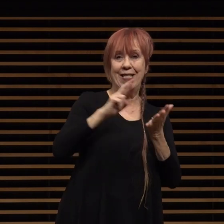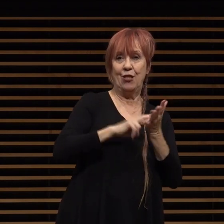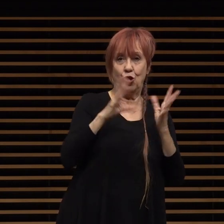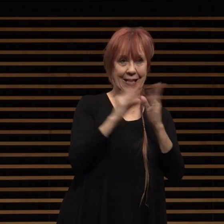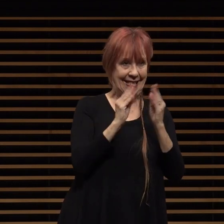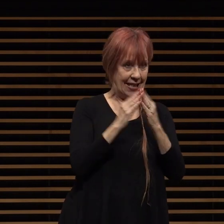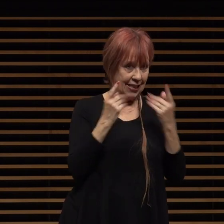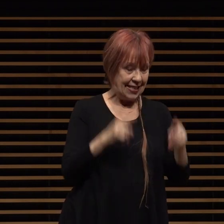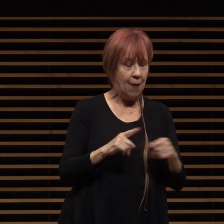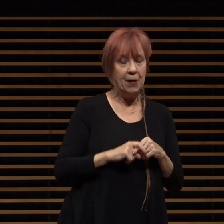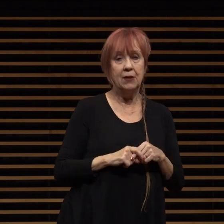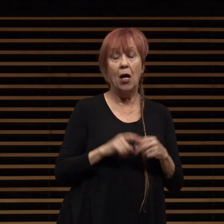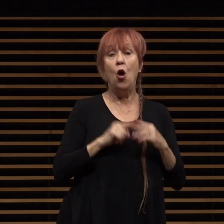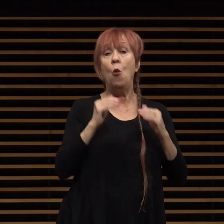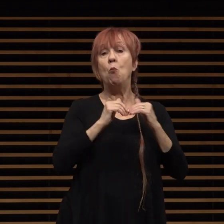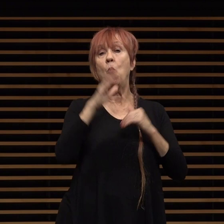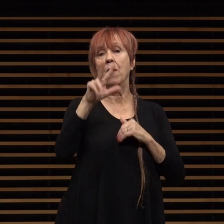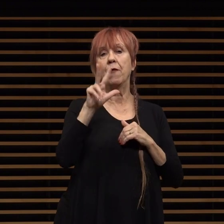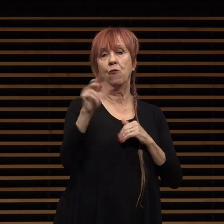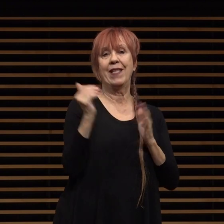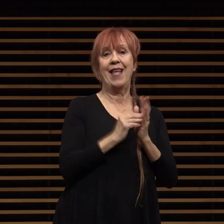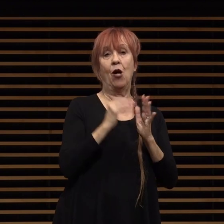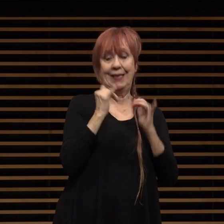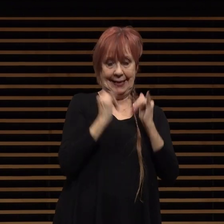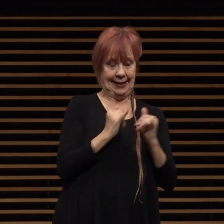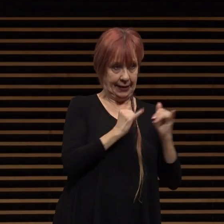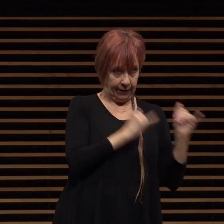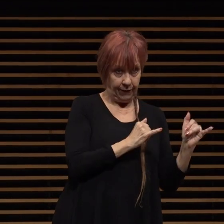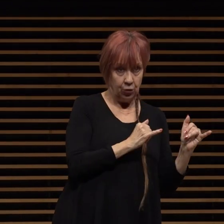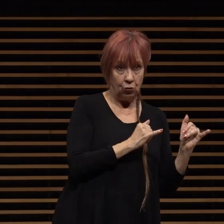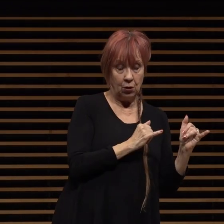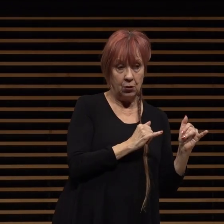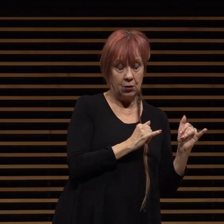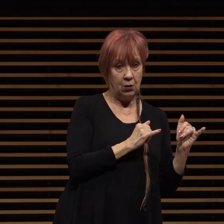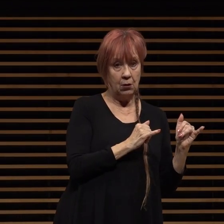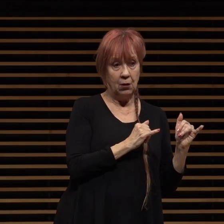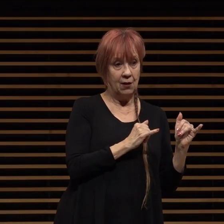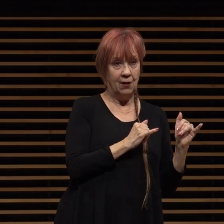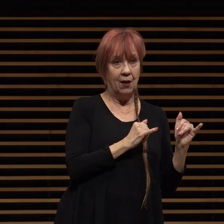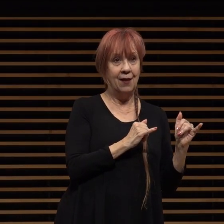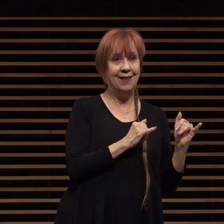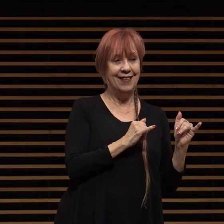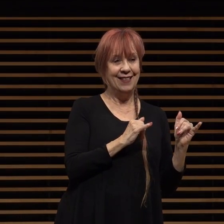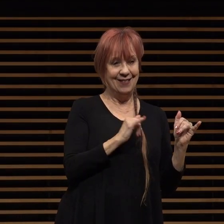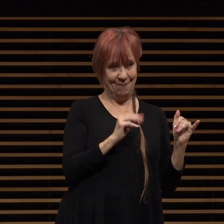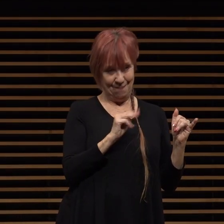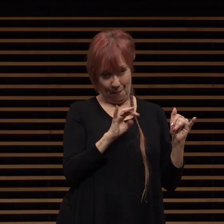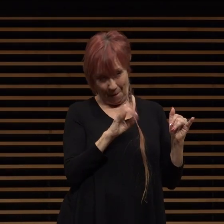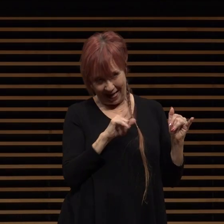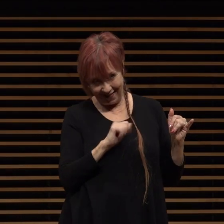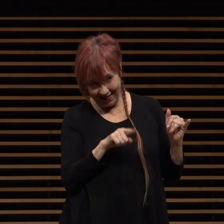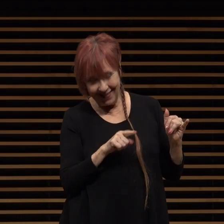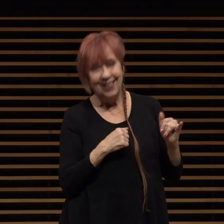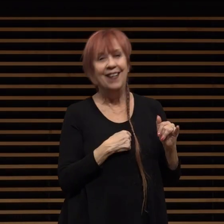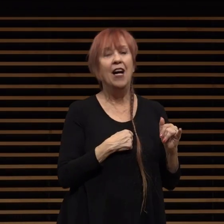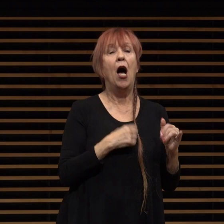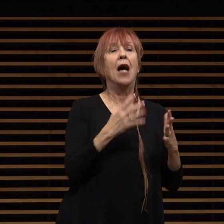than 3 000 individuals importantly emma